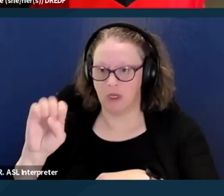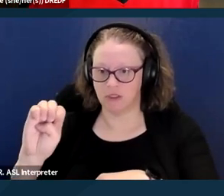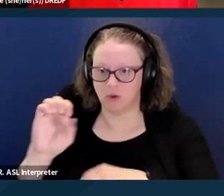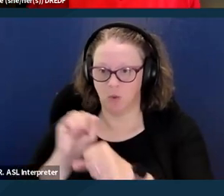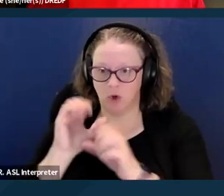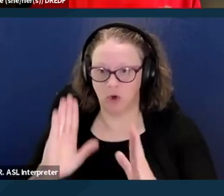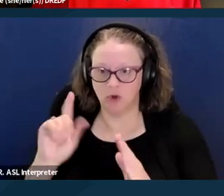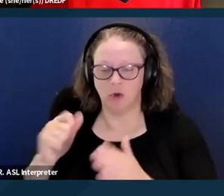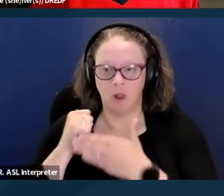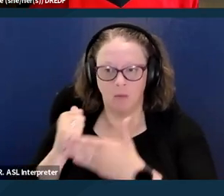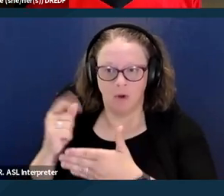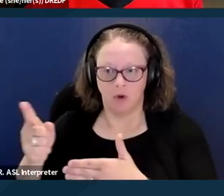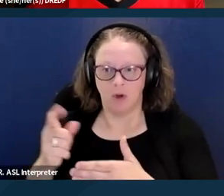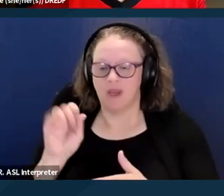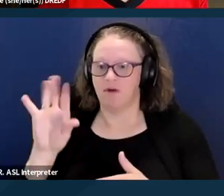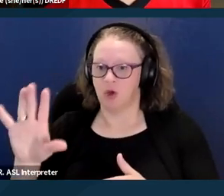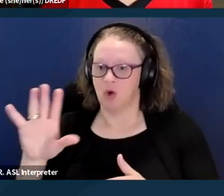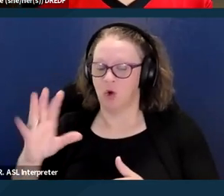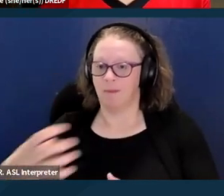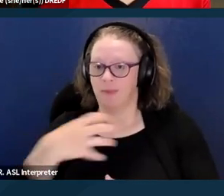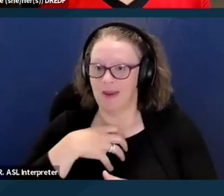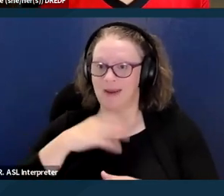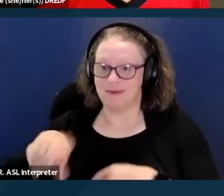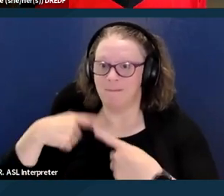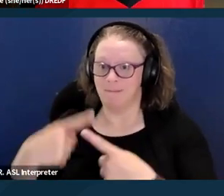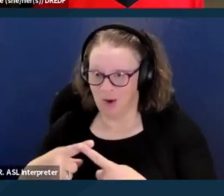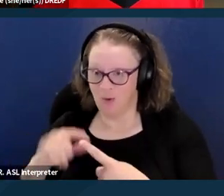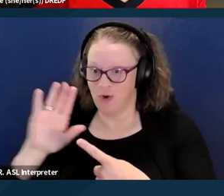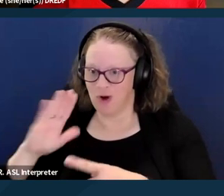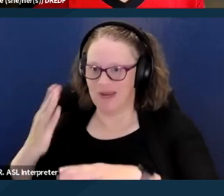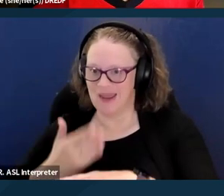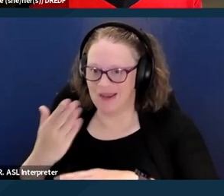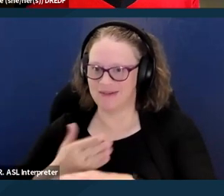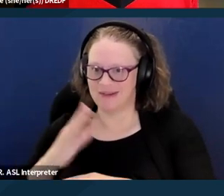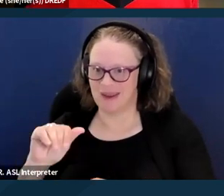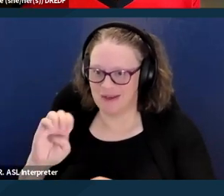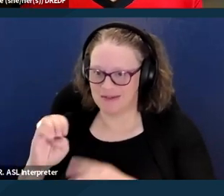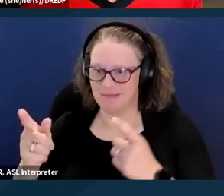If your complaint is about enhanced case management, or not getting it, or not getting what you think